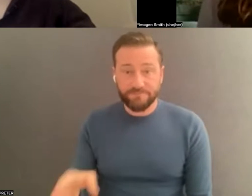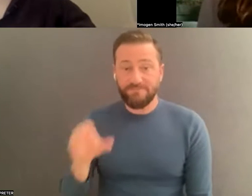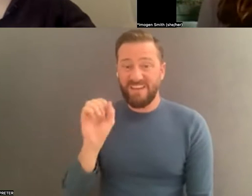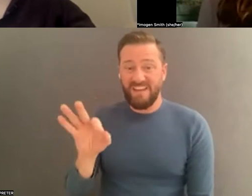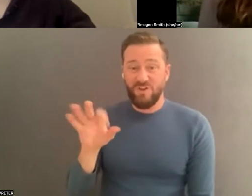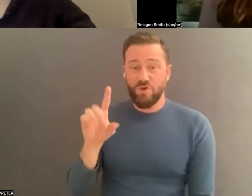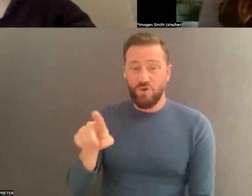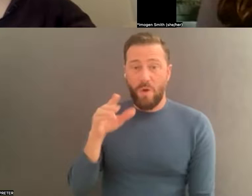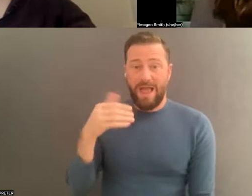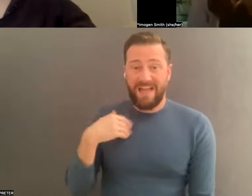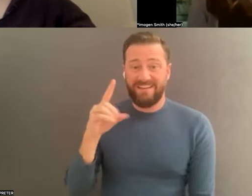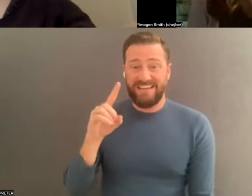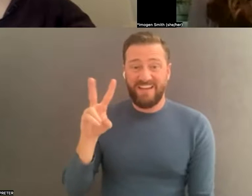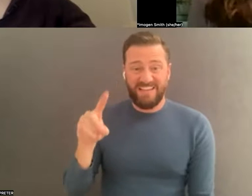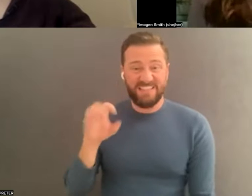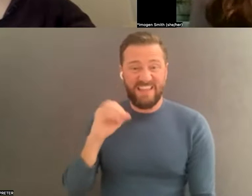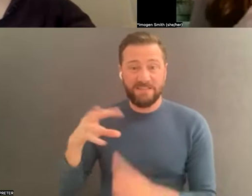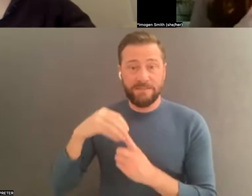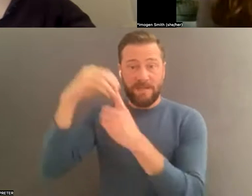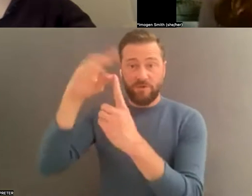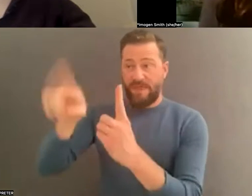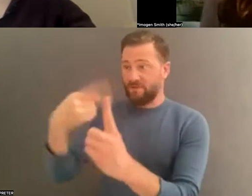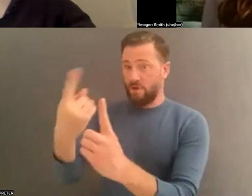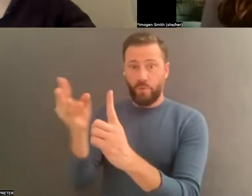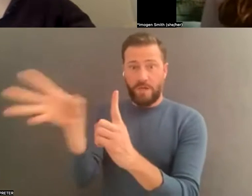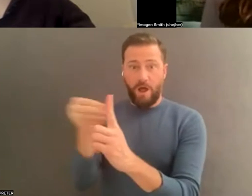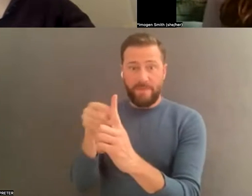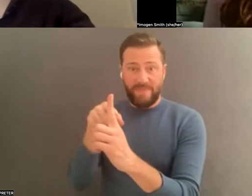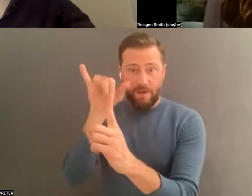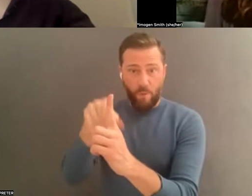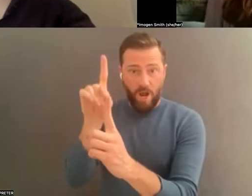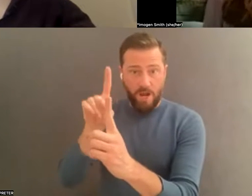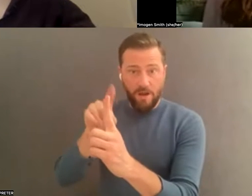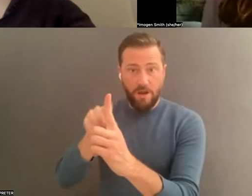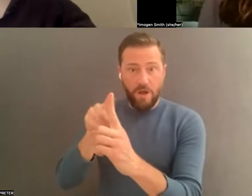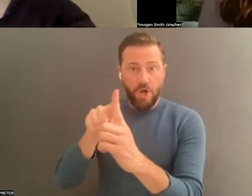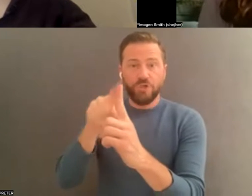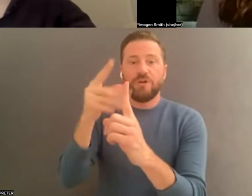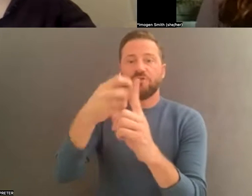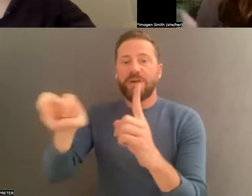in your collection that are unique, that's your only copy, please, try to copy those onto a hard drive or into